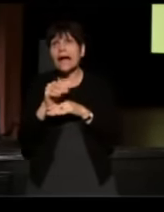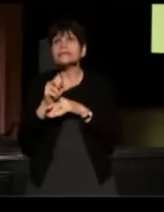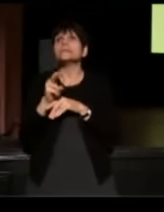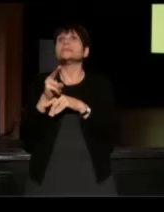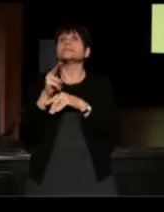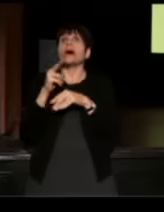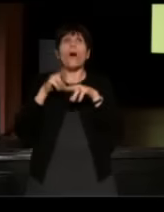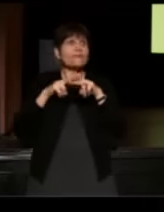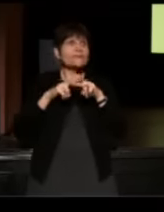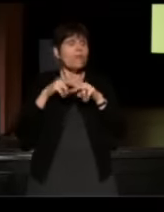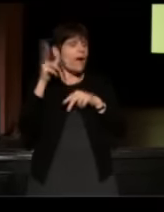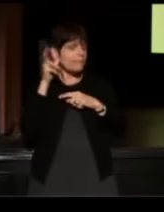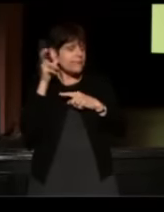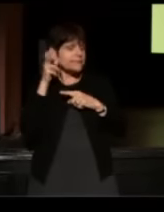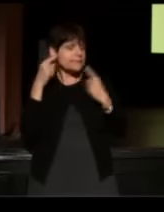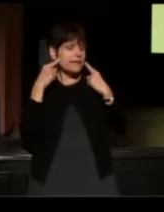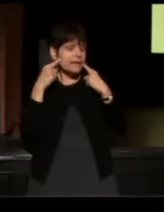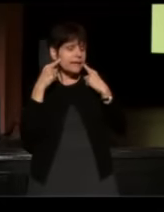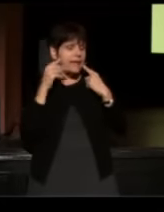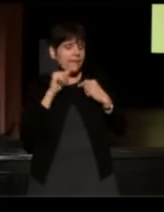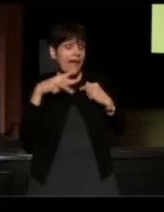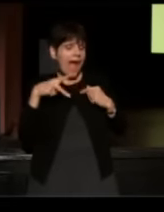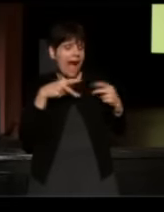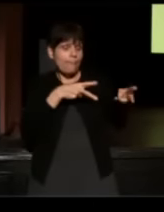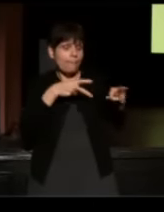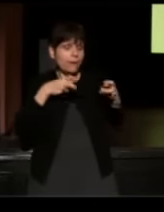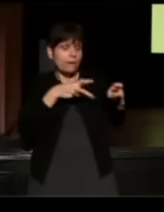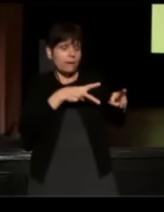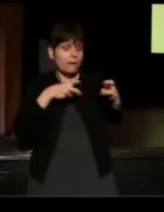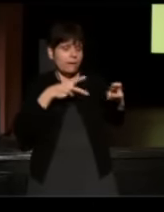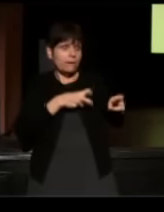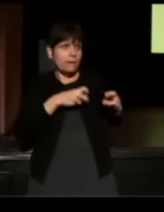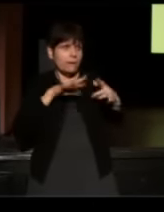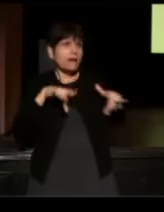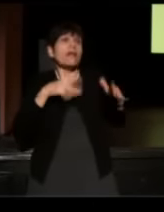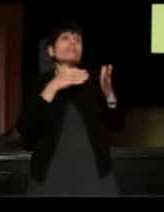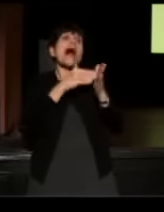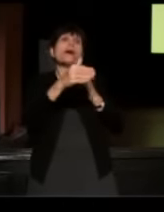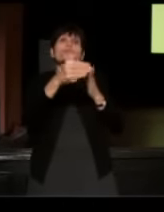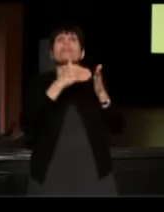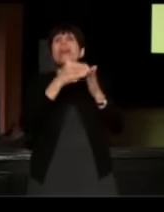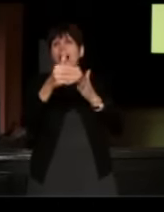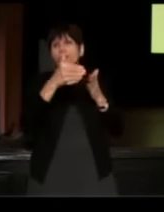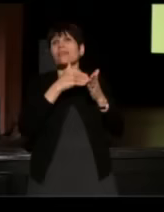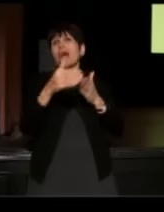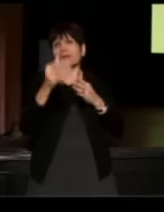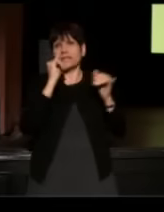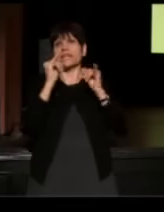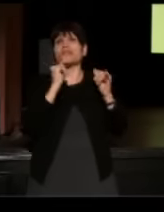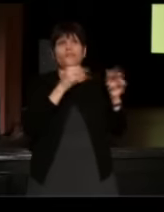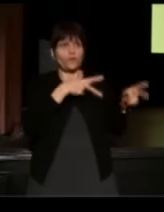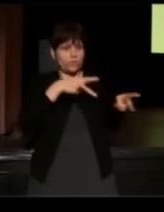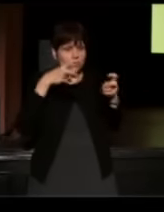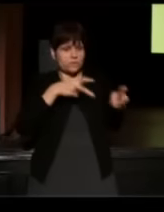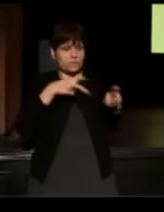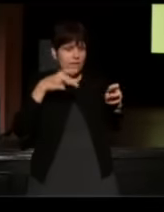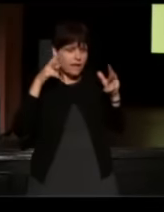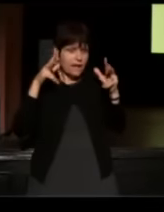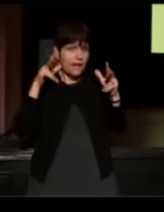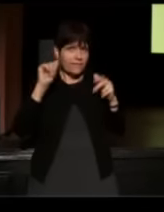but the stuff that's coming in on the app, and we've had thousands and thousands of interviews come in already just in a couple of weeks,